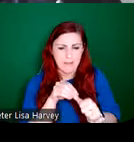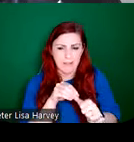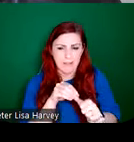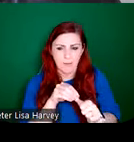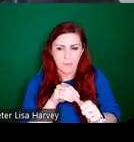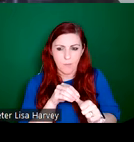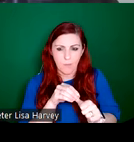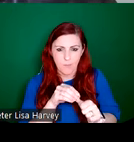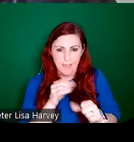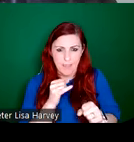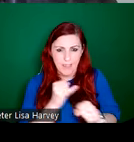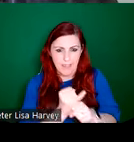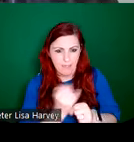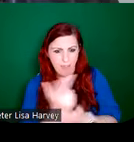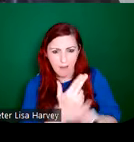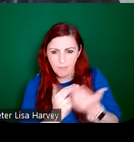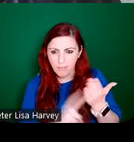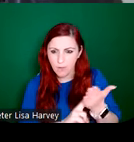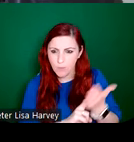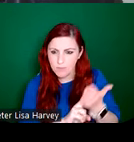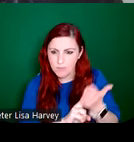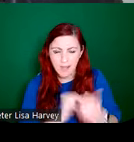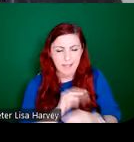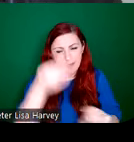saints. Of course, in Ireland, we have a wonderful tradition of lots of